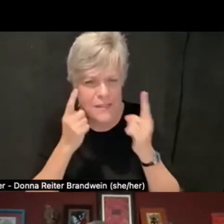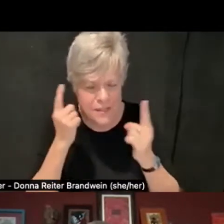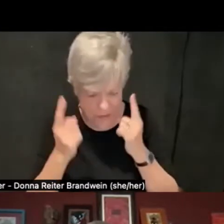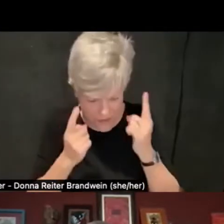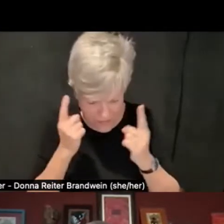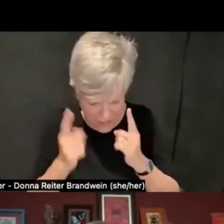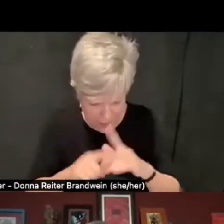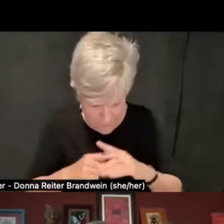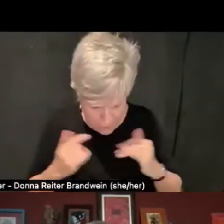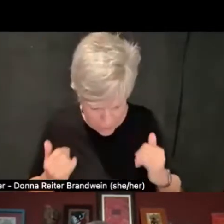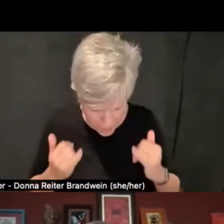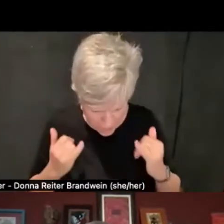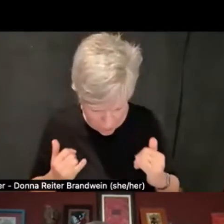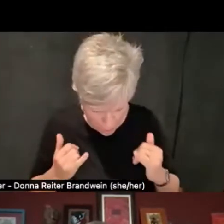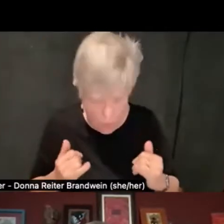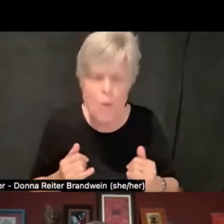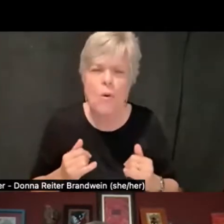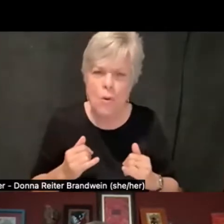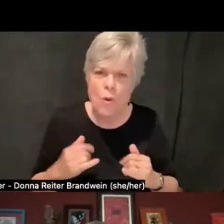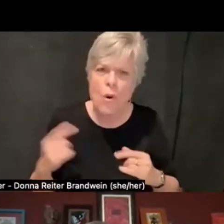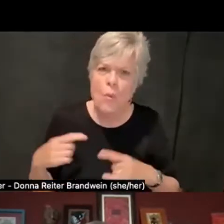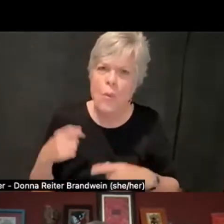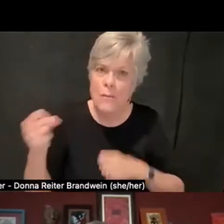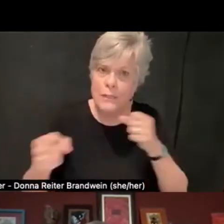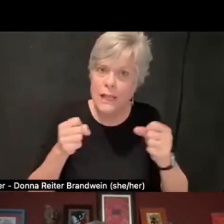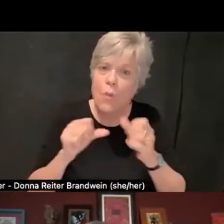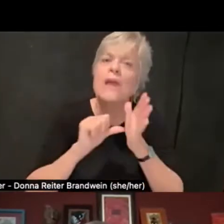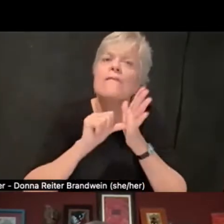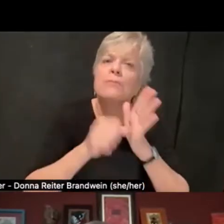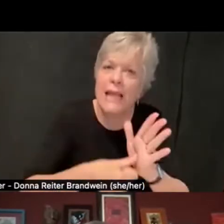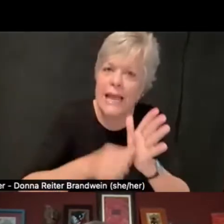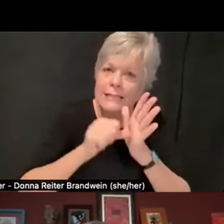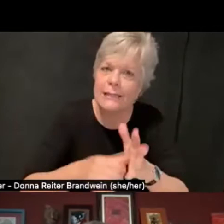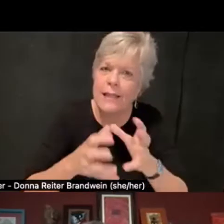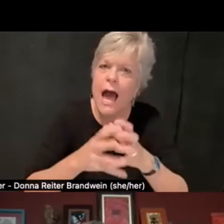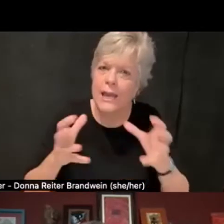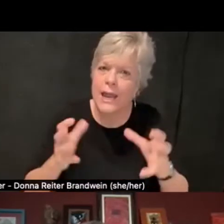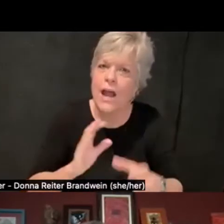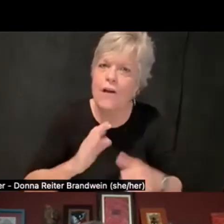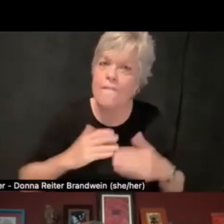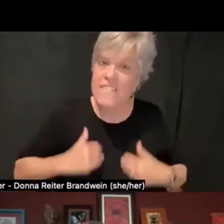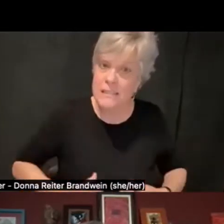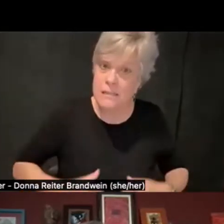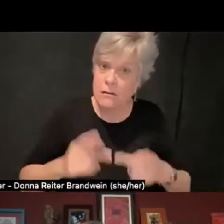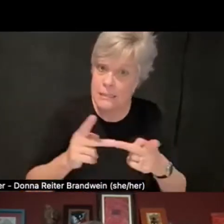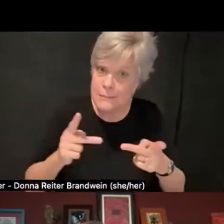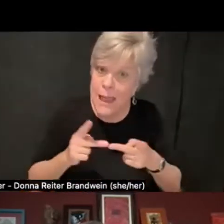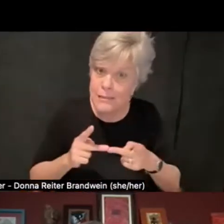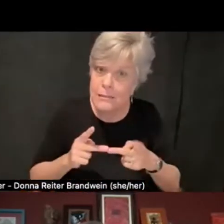is we have placed a lot of emphasis on our physical space, but we're also trying to look